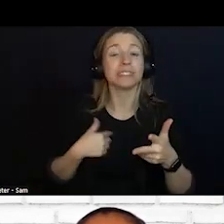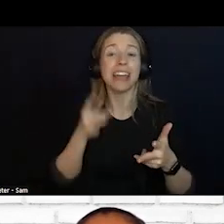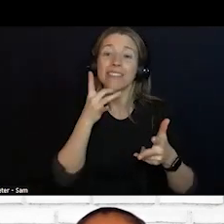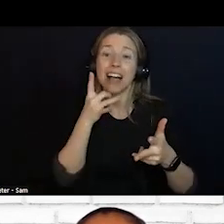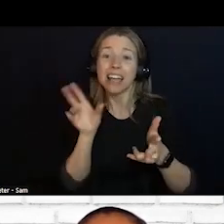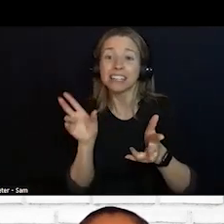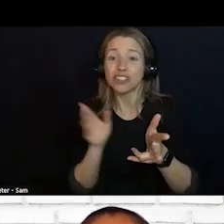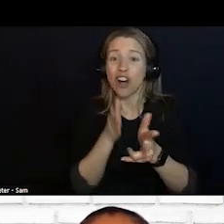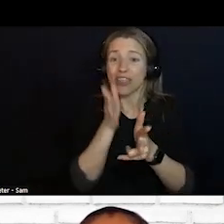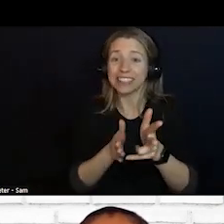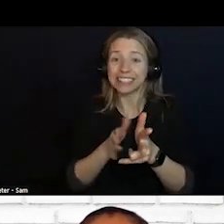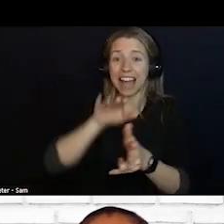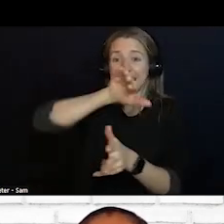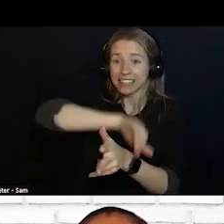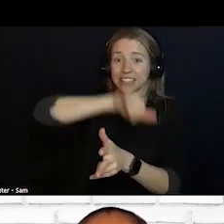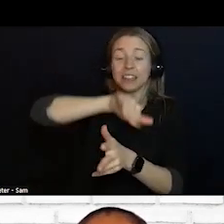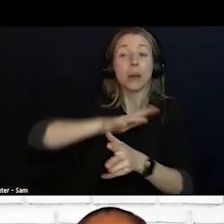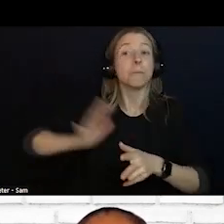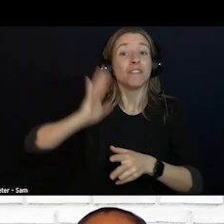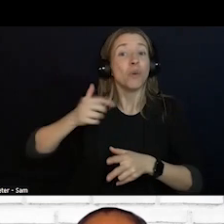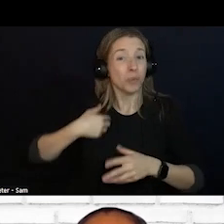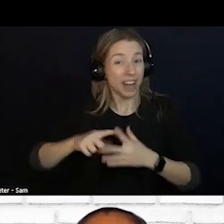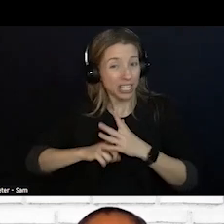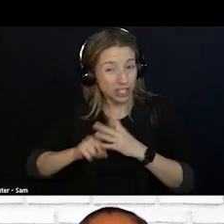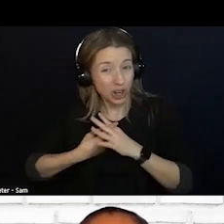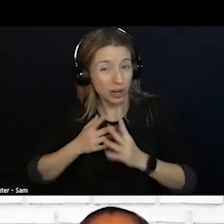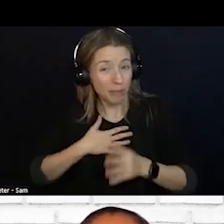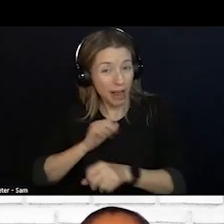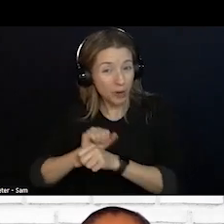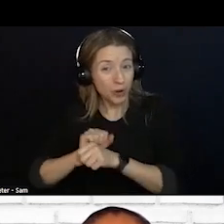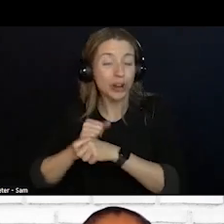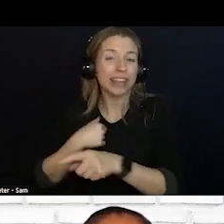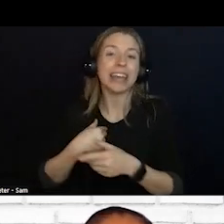THEY HAD BUBBLE TOPS. THE REASON FOR THE WHITES ON